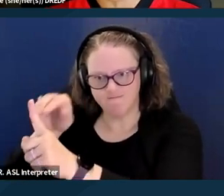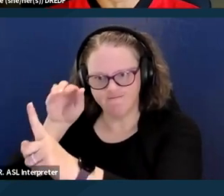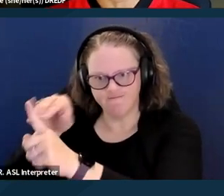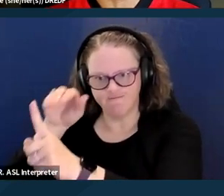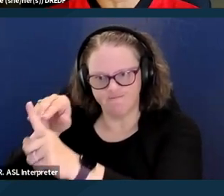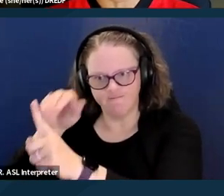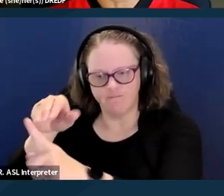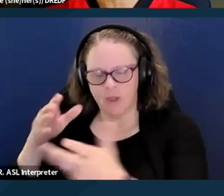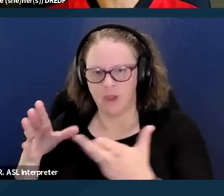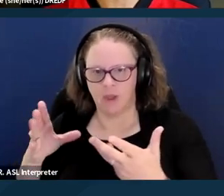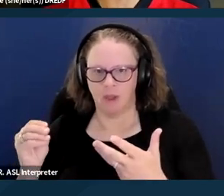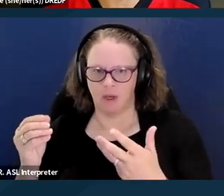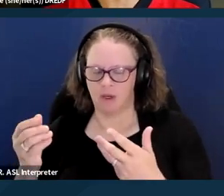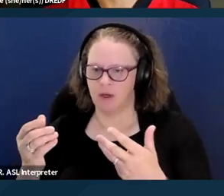trying to, if you have,